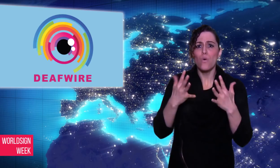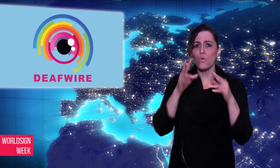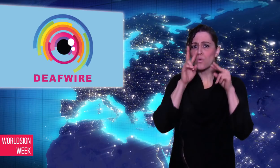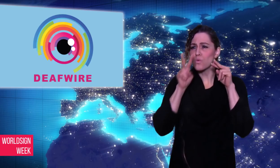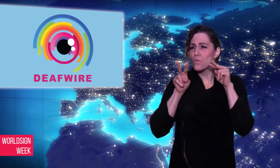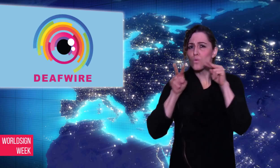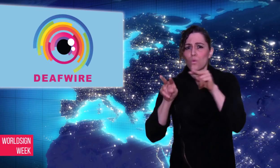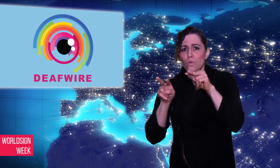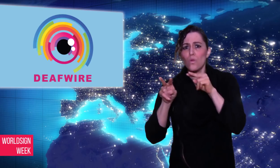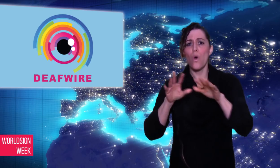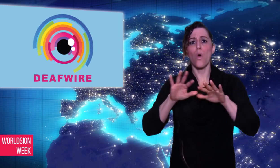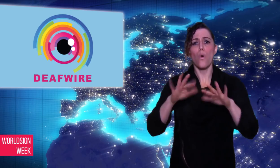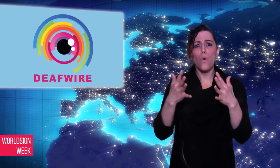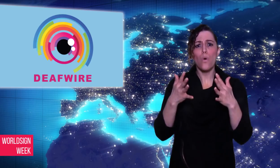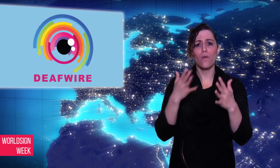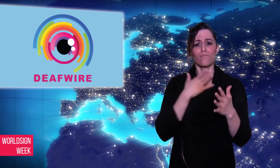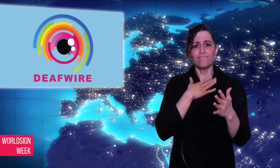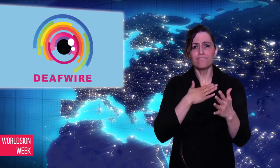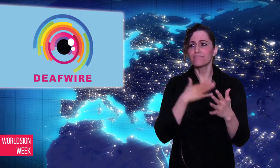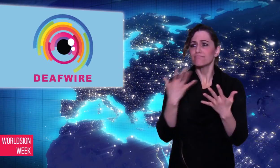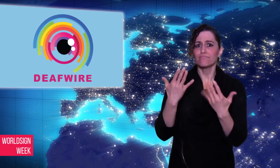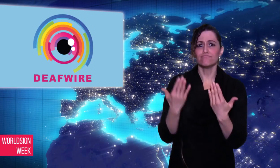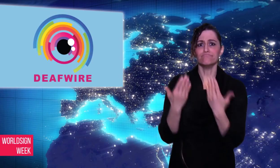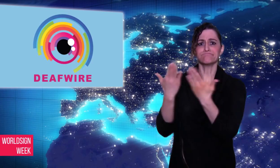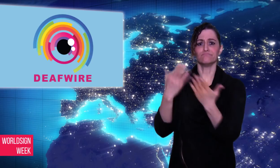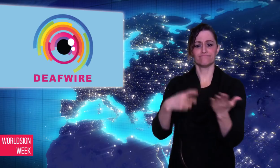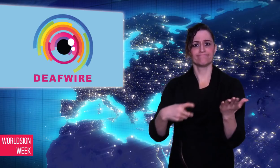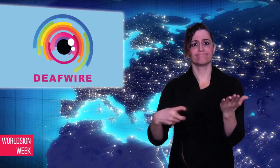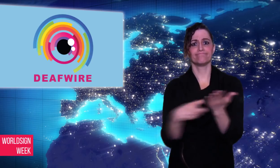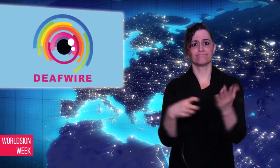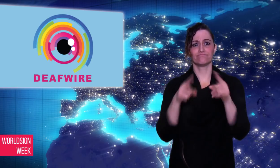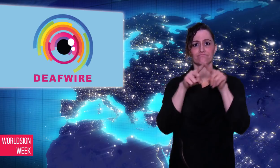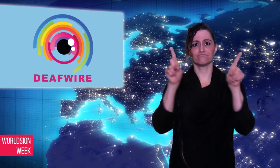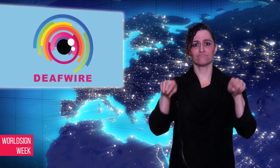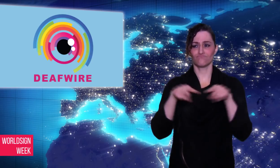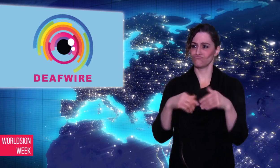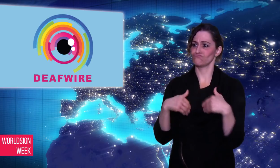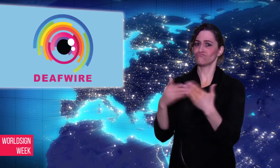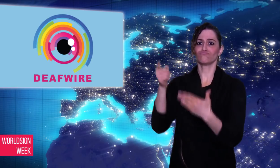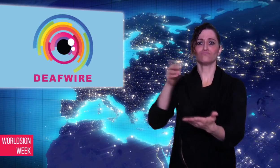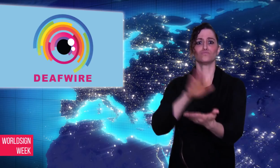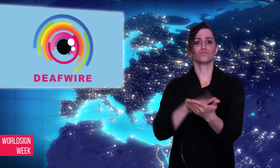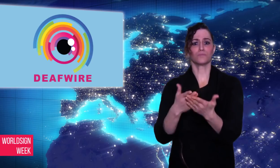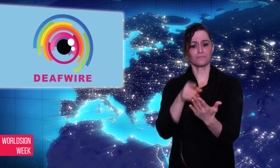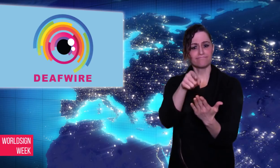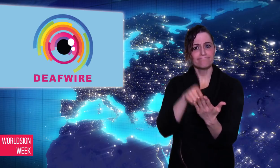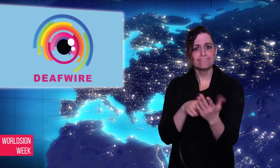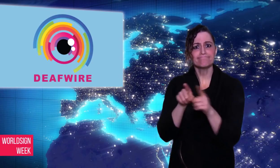regulation or licensing of interpreters.